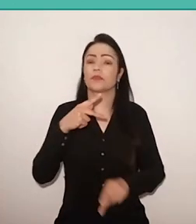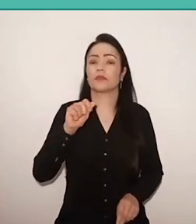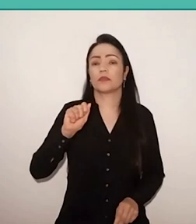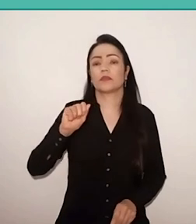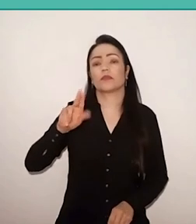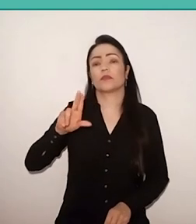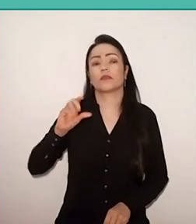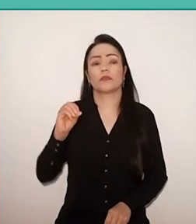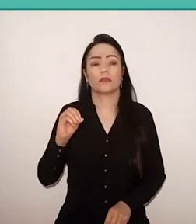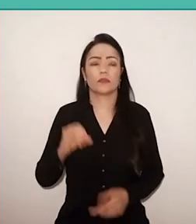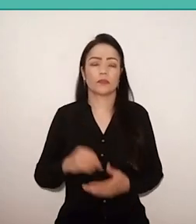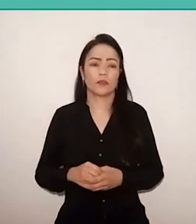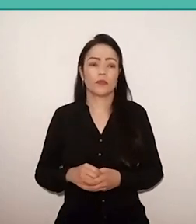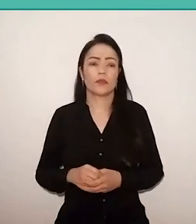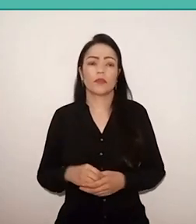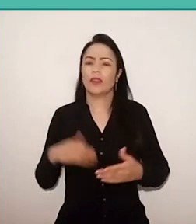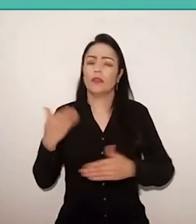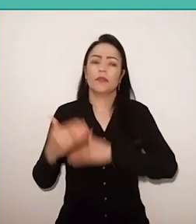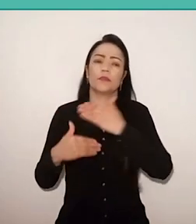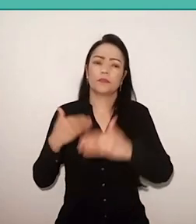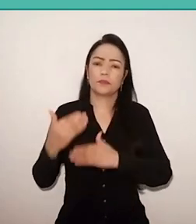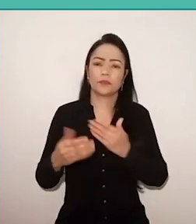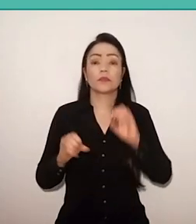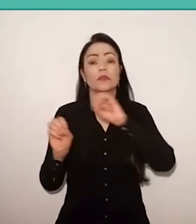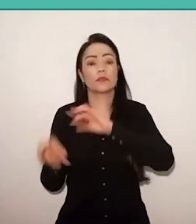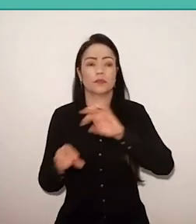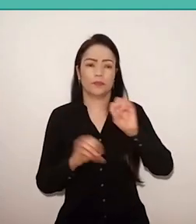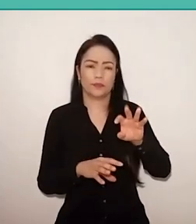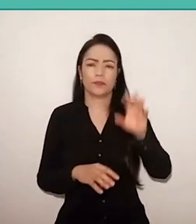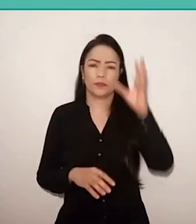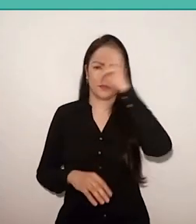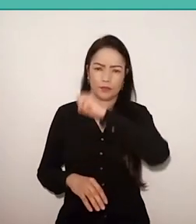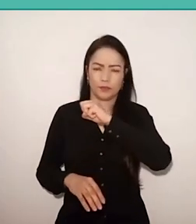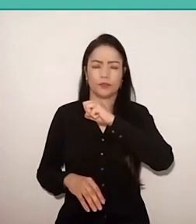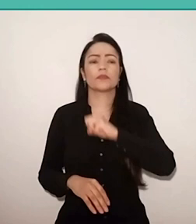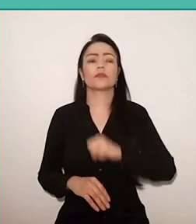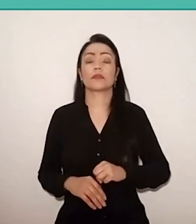this entire educational process, of learning and teaching, has a reason for being,